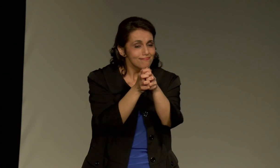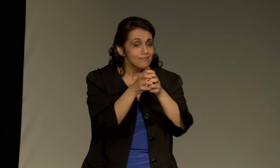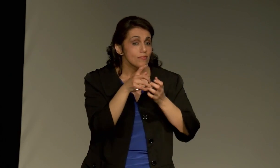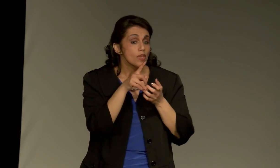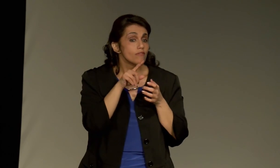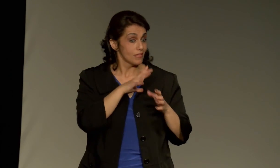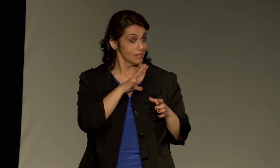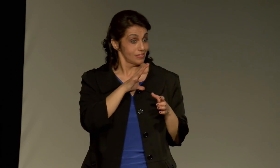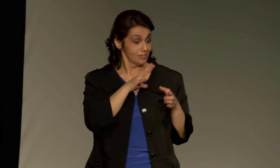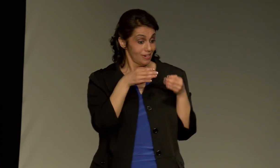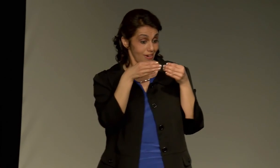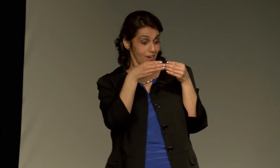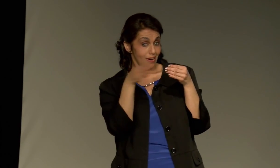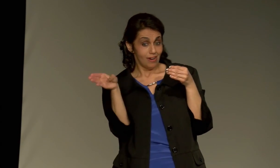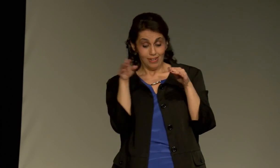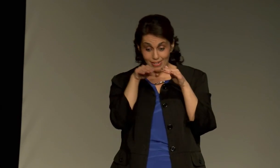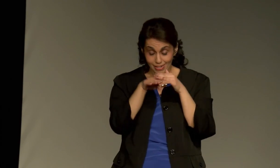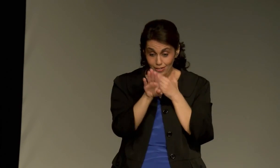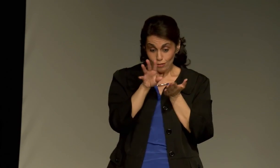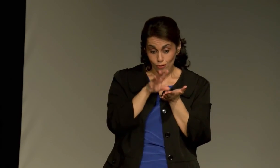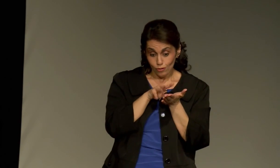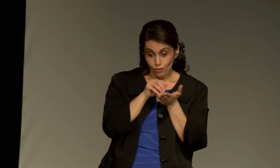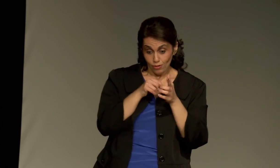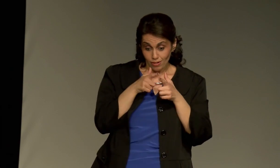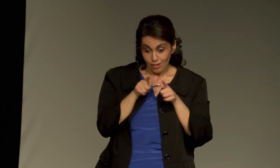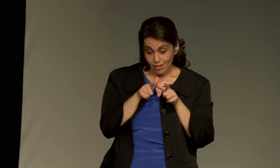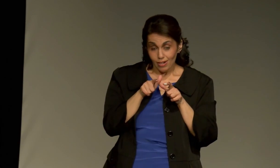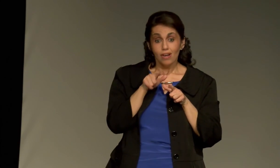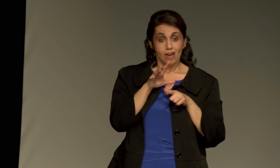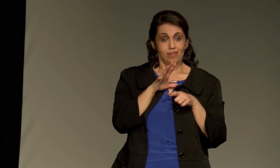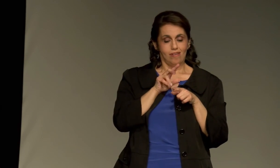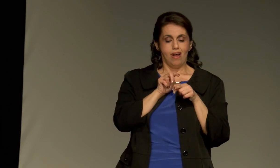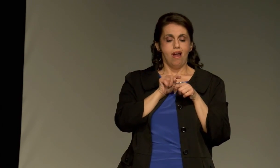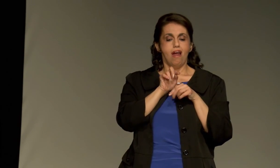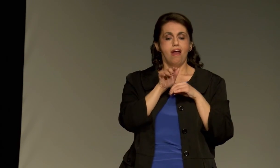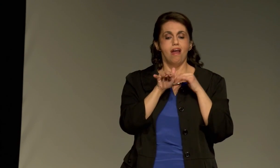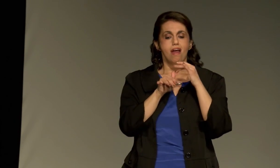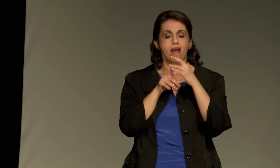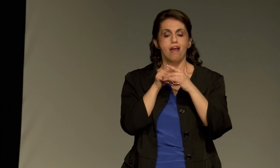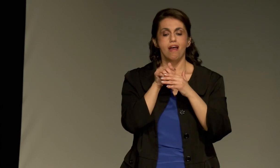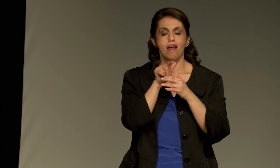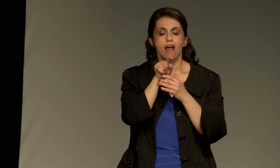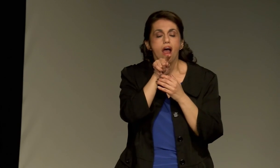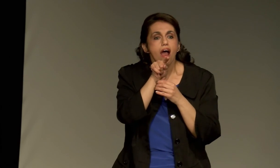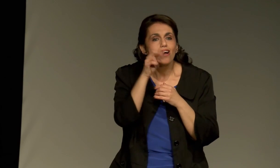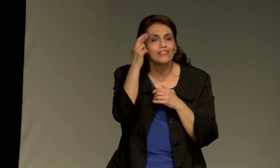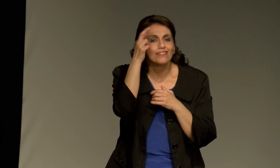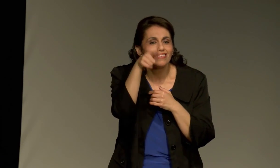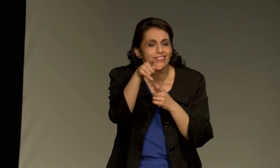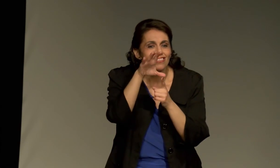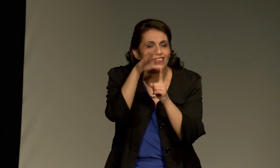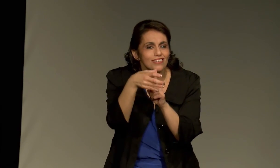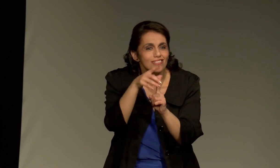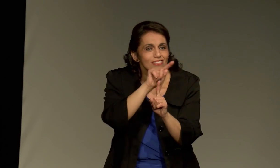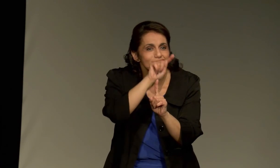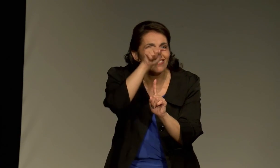Culture and language are meshed together. When you learn the language, it leads to learning the culture.